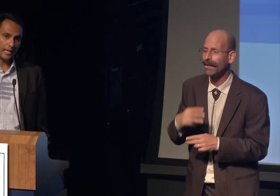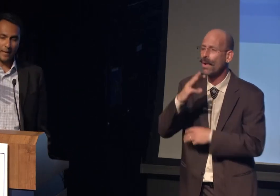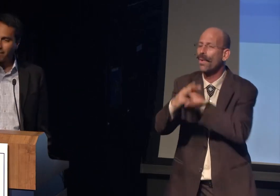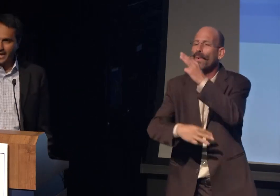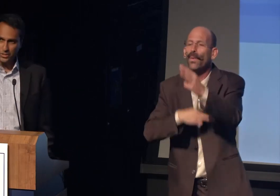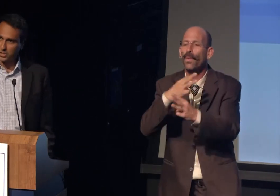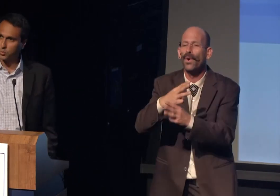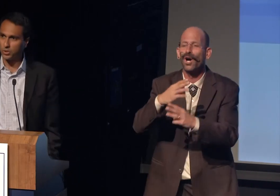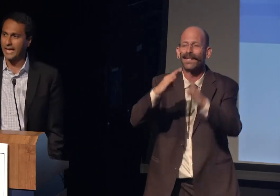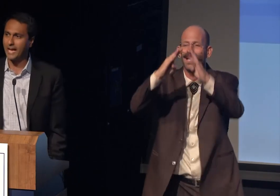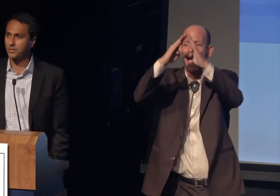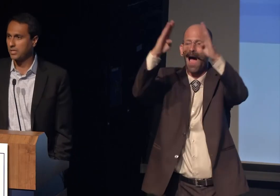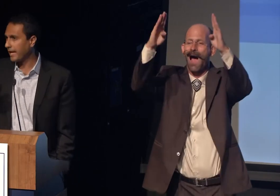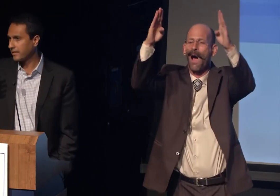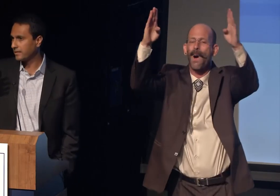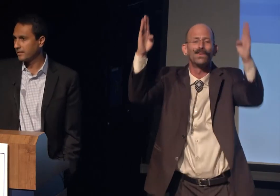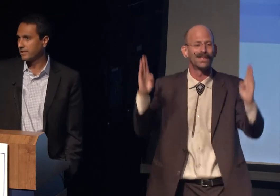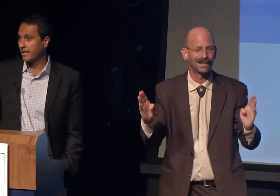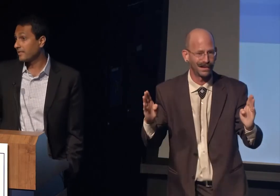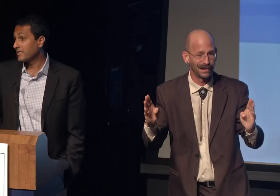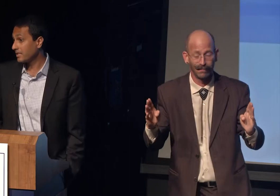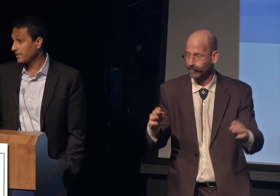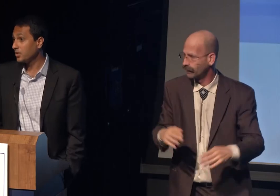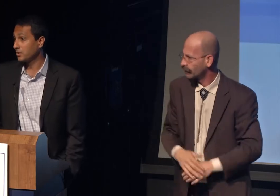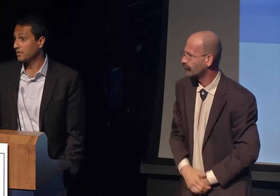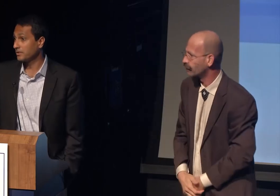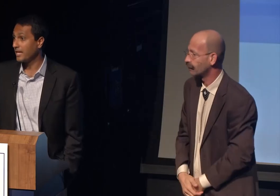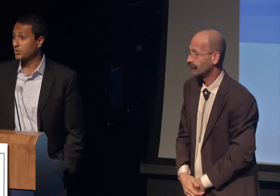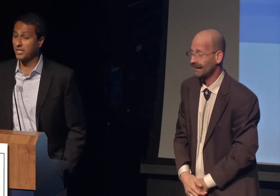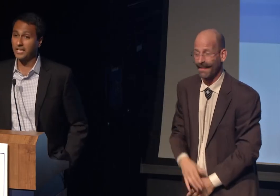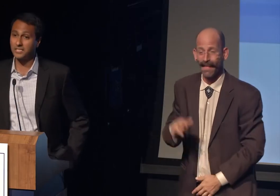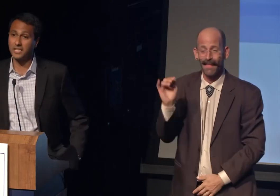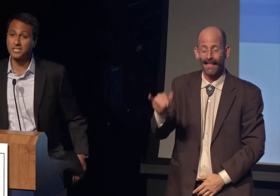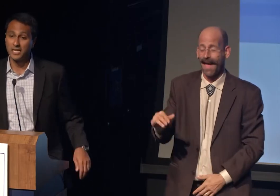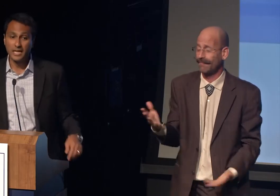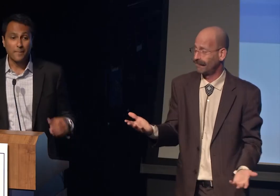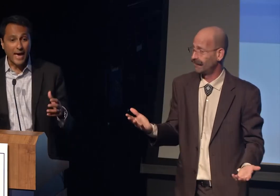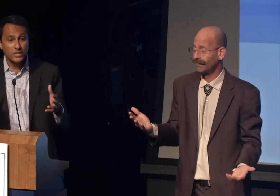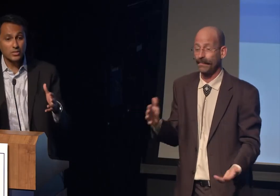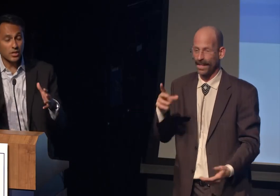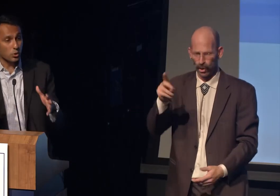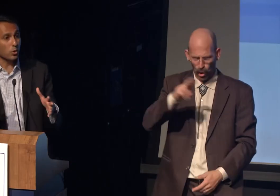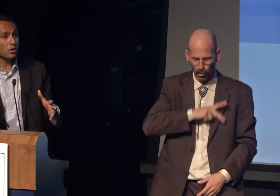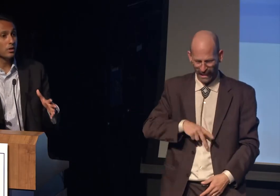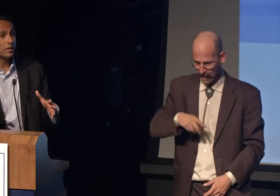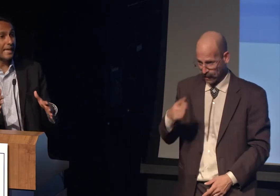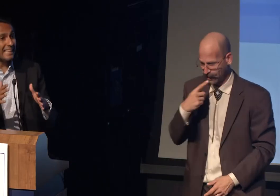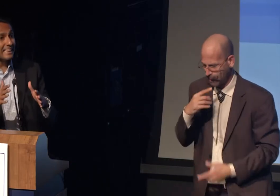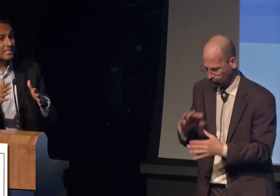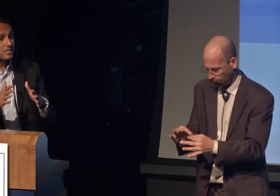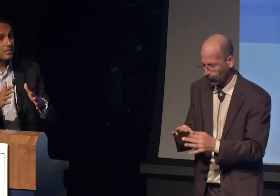I imagine this world house like this cathedral. Dr. King says, imagine you're in this family